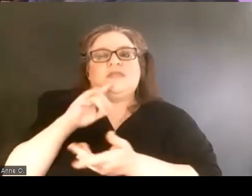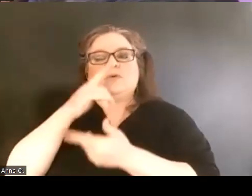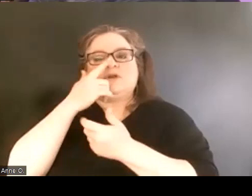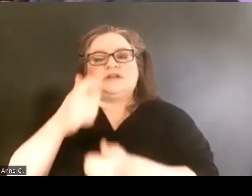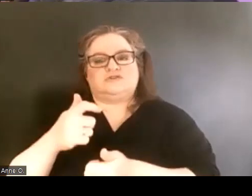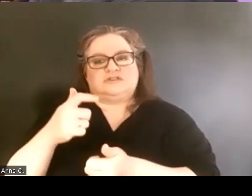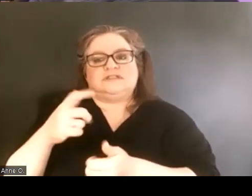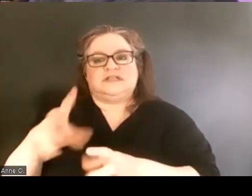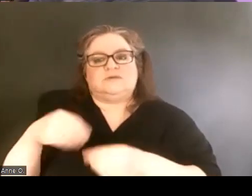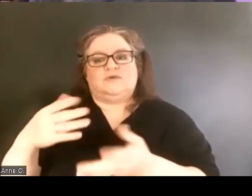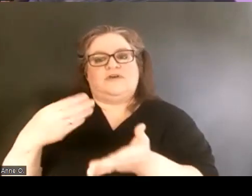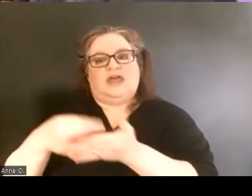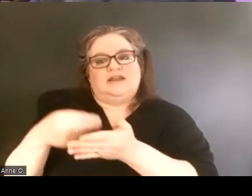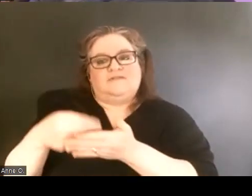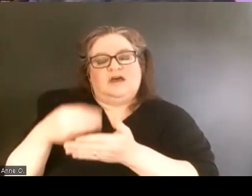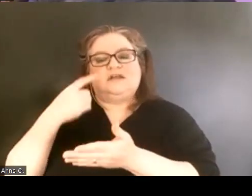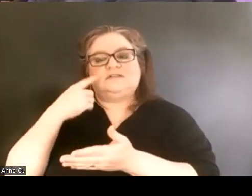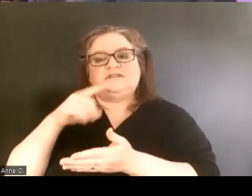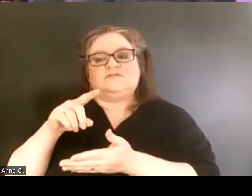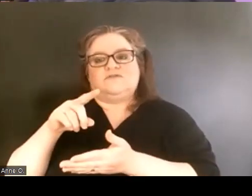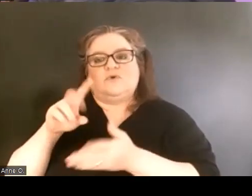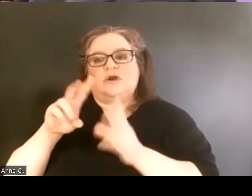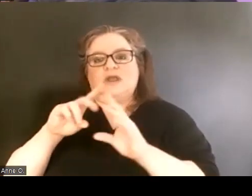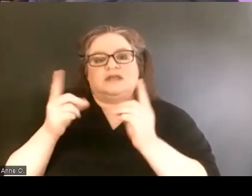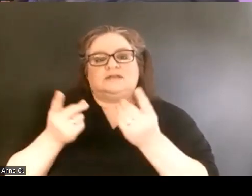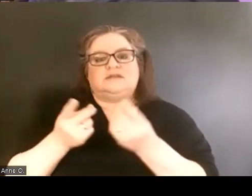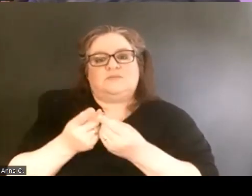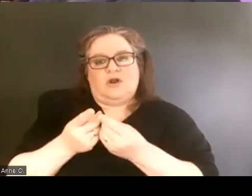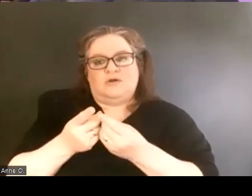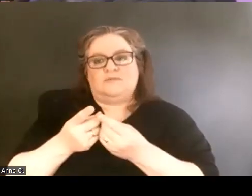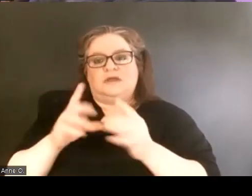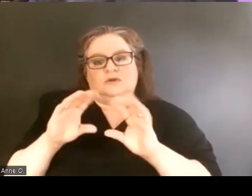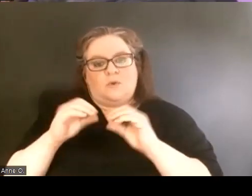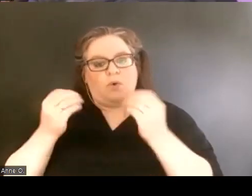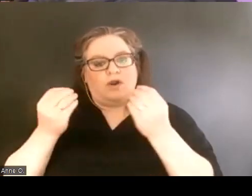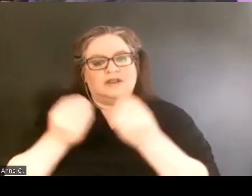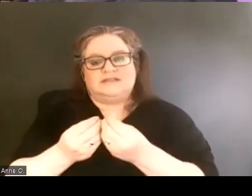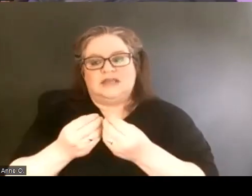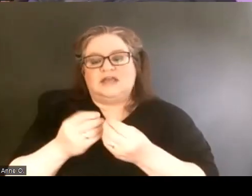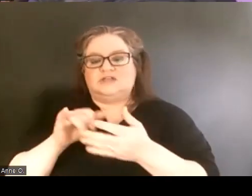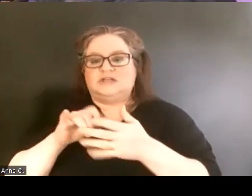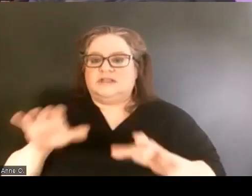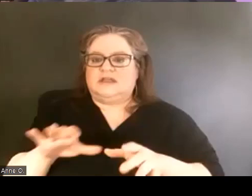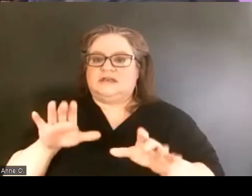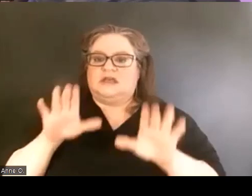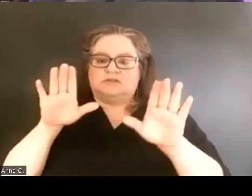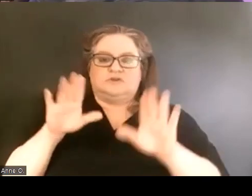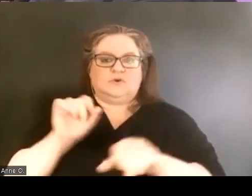to a department or organization that does really great work on Miami's campus,